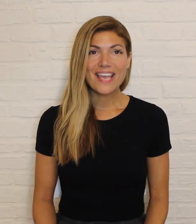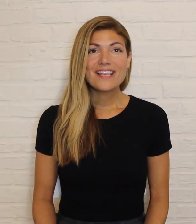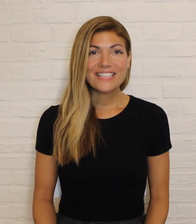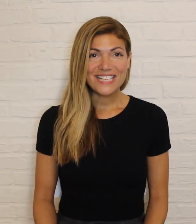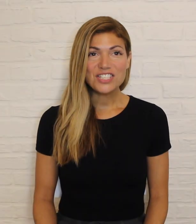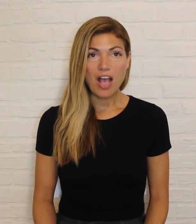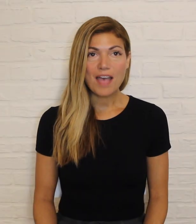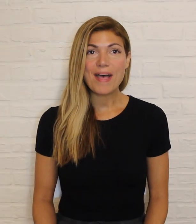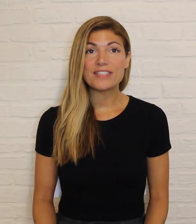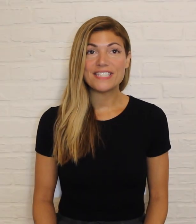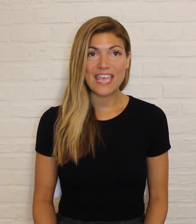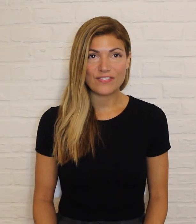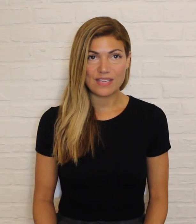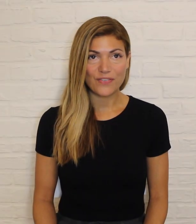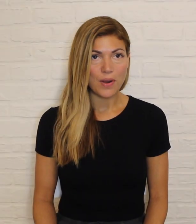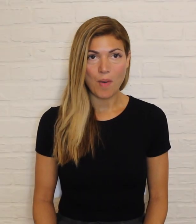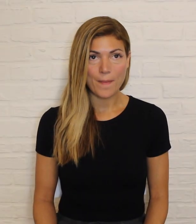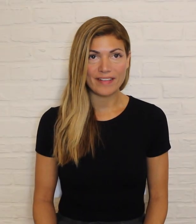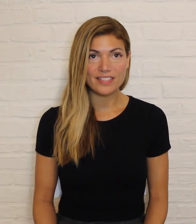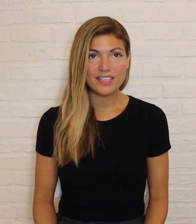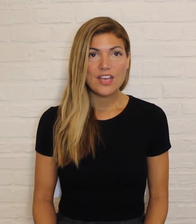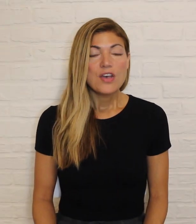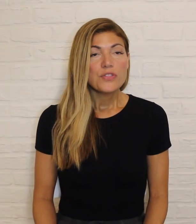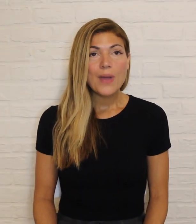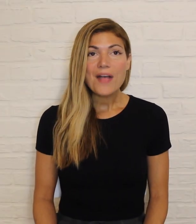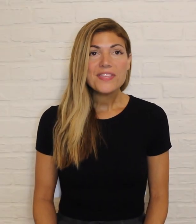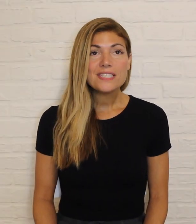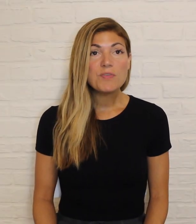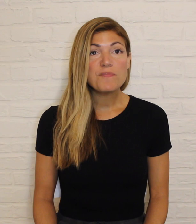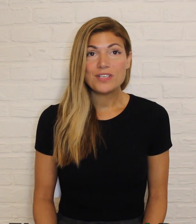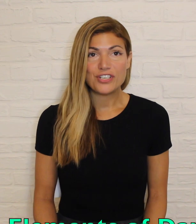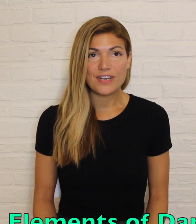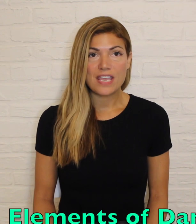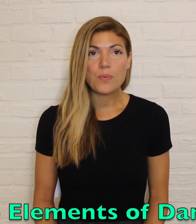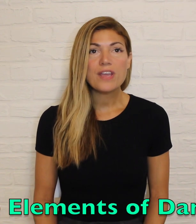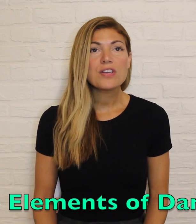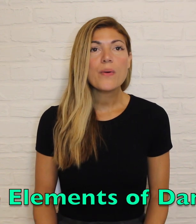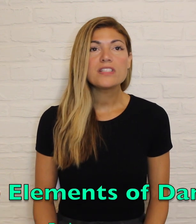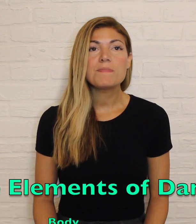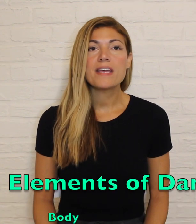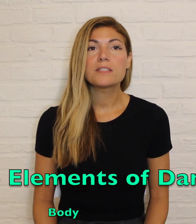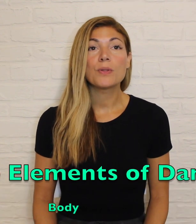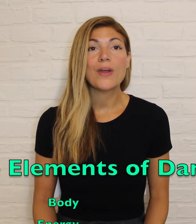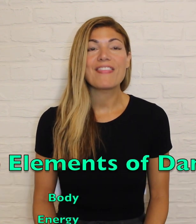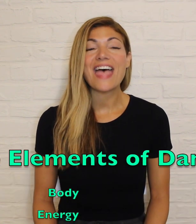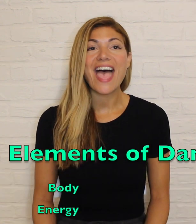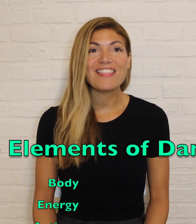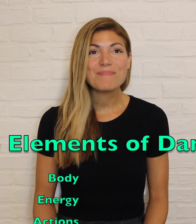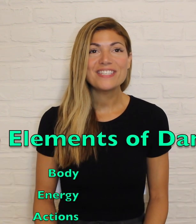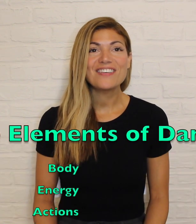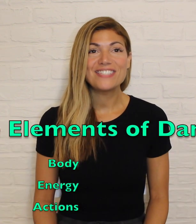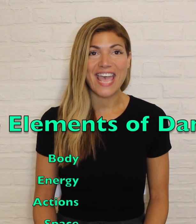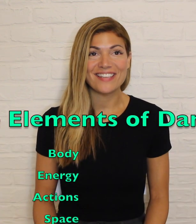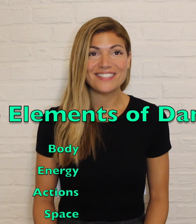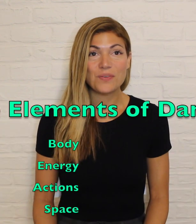Let's talk about safety for a moment. Throughout this movement journey, we are going to be exploring the elements of dance,